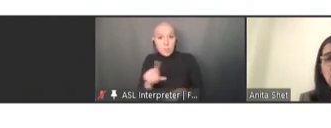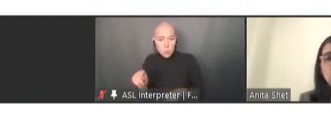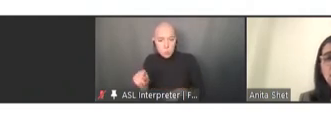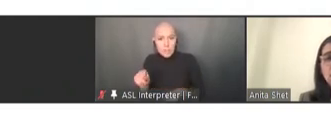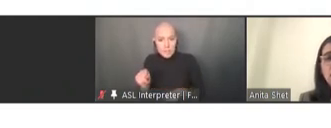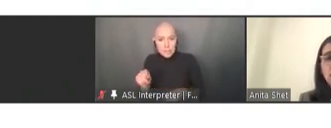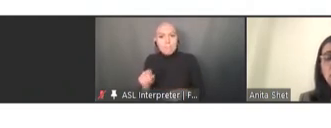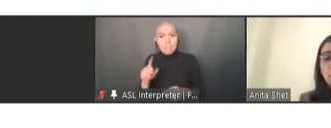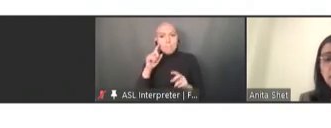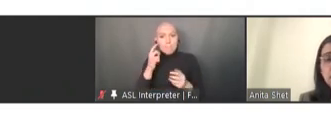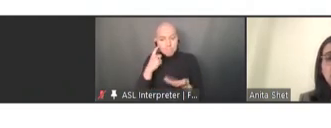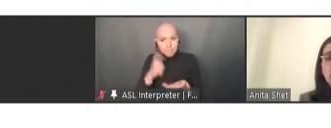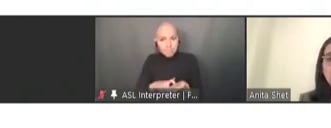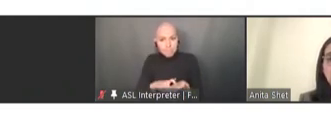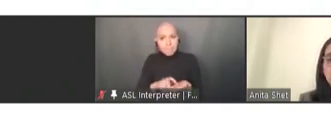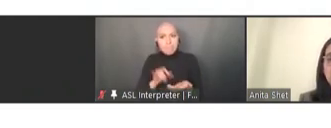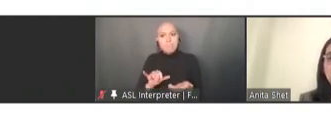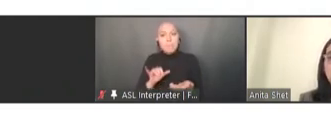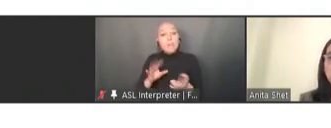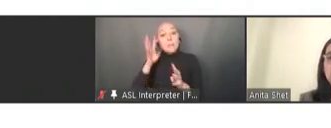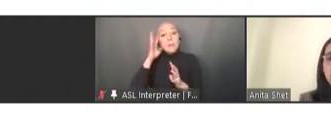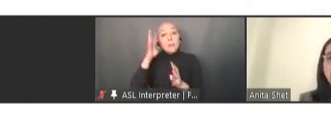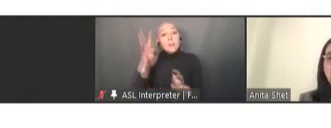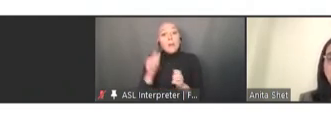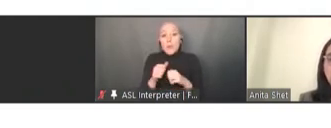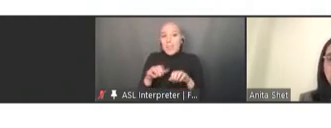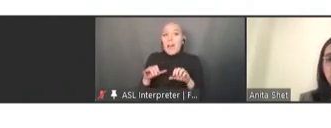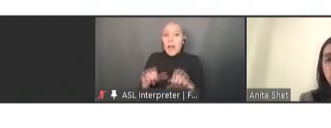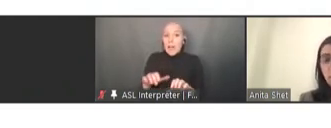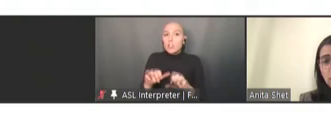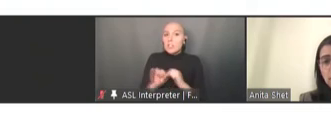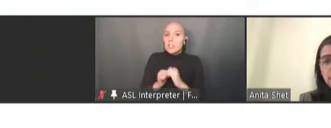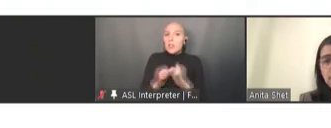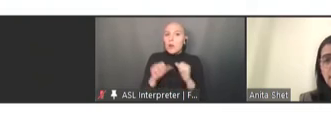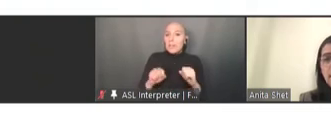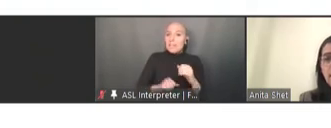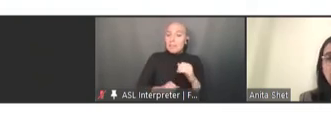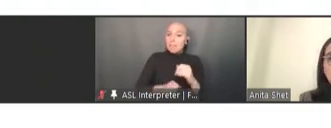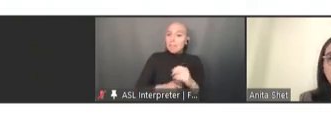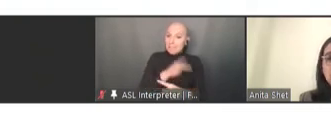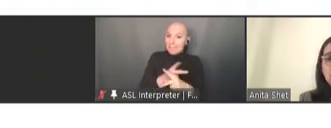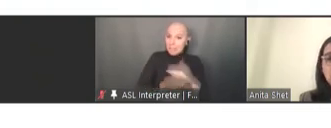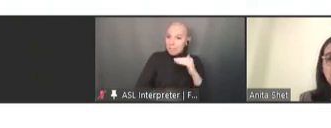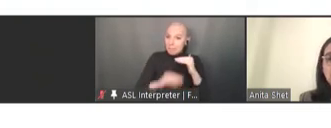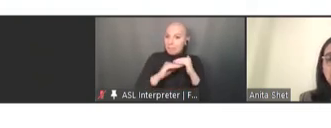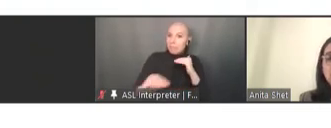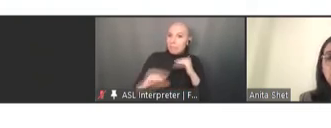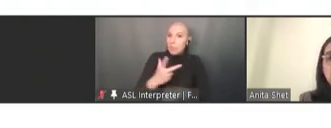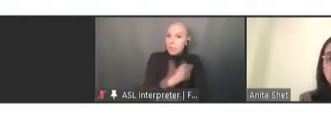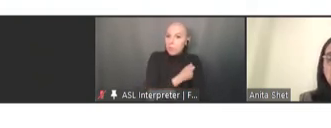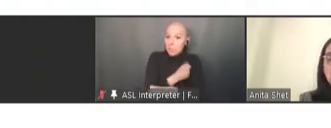which have universal relevance for sustaining immunization progress. So, first we set focus on